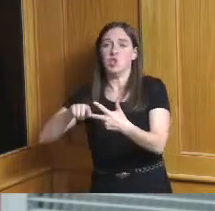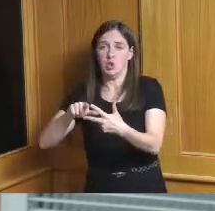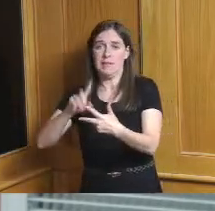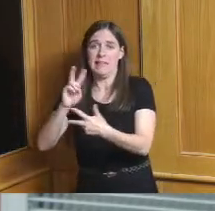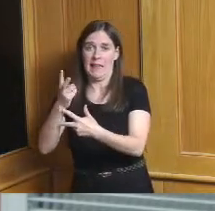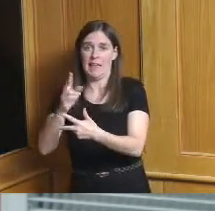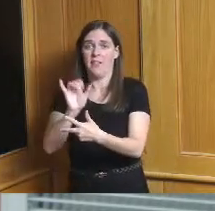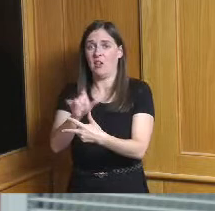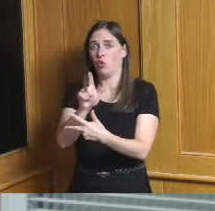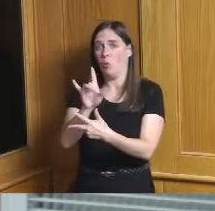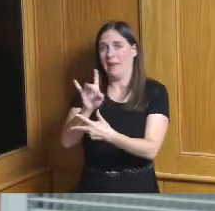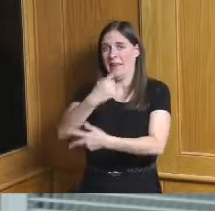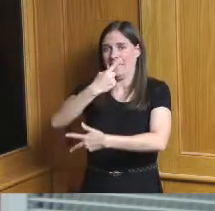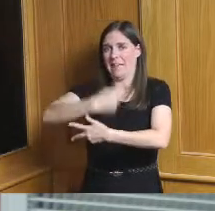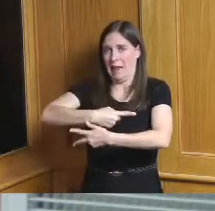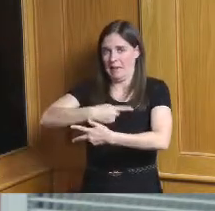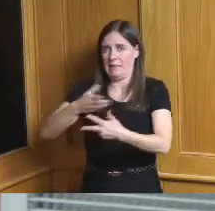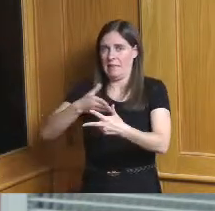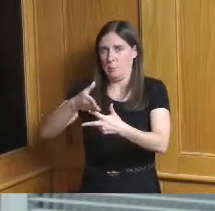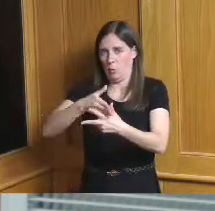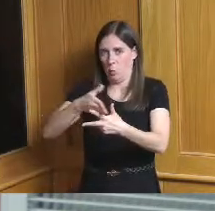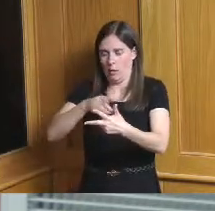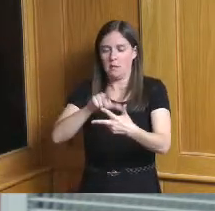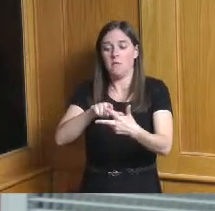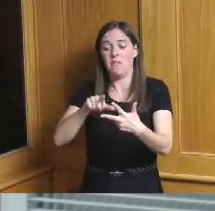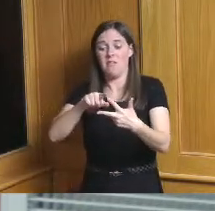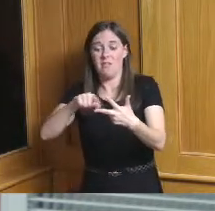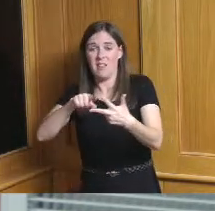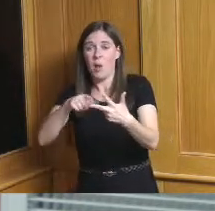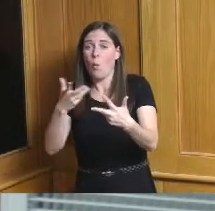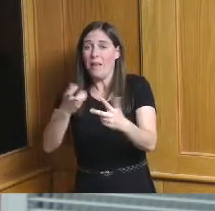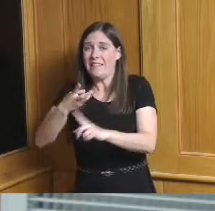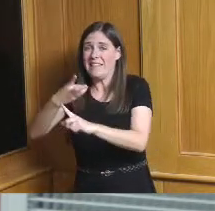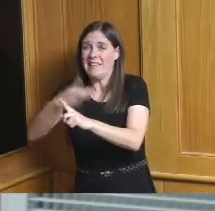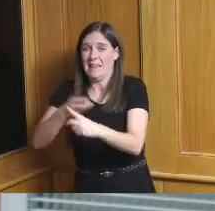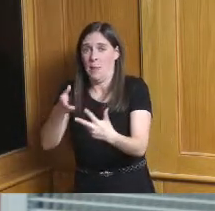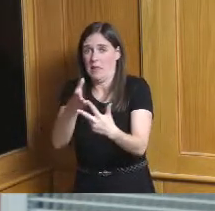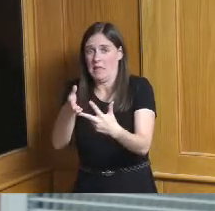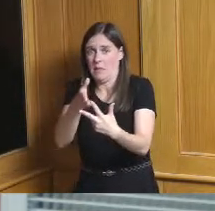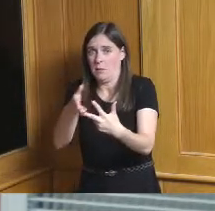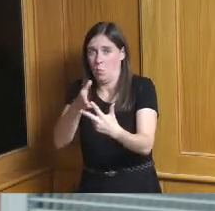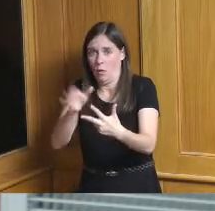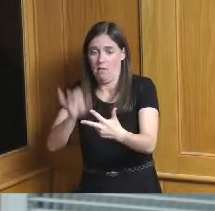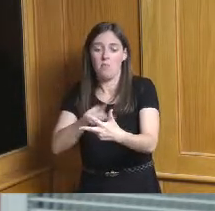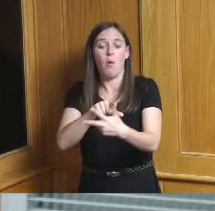wait before you were fully vaccinated but six months after the shot itself that's correct yes